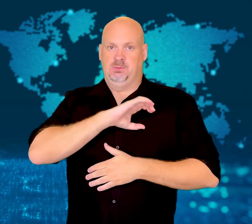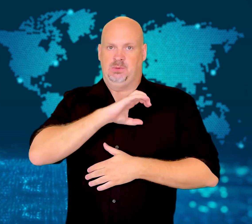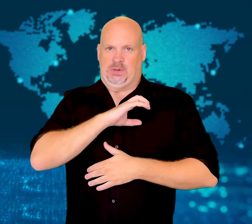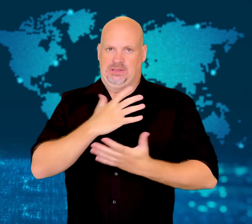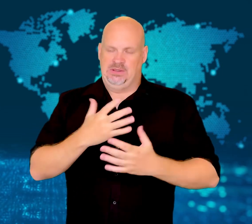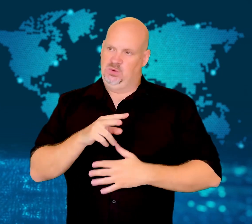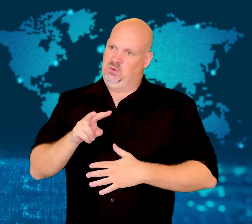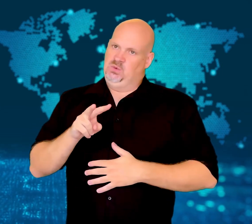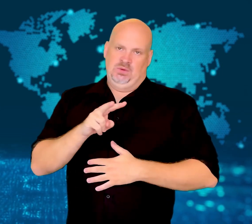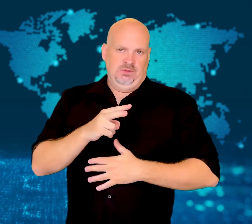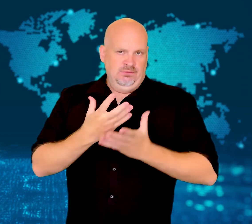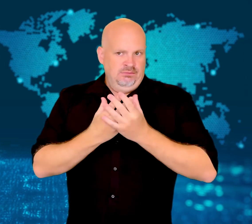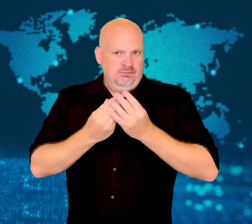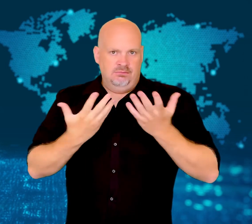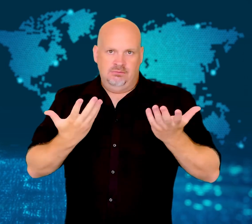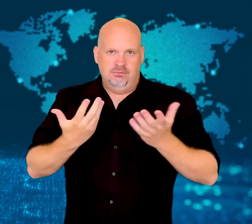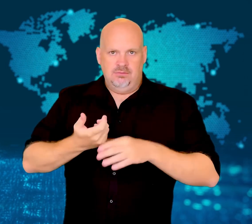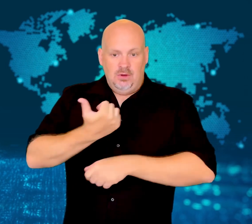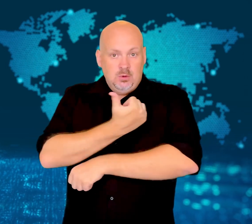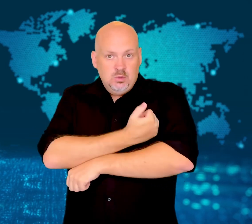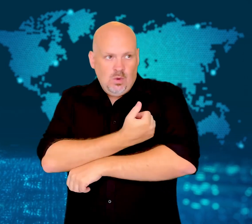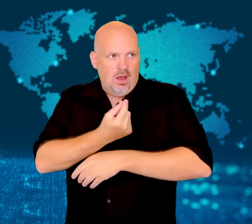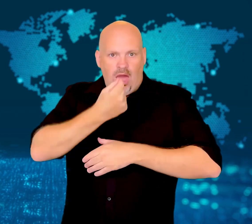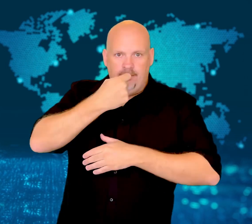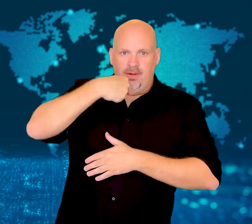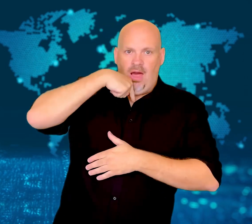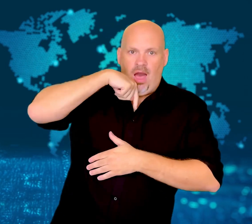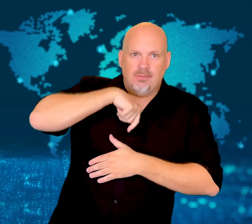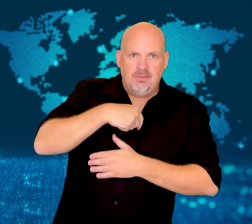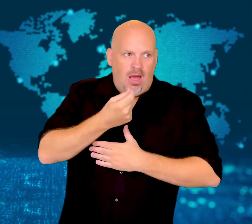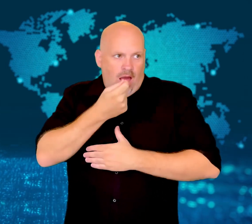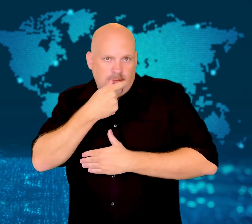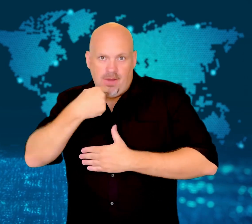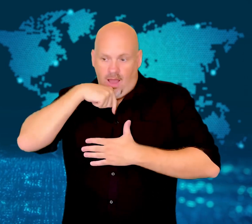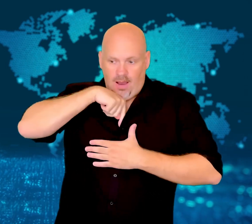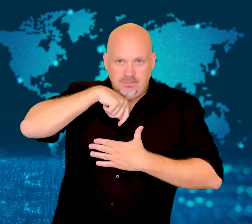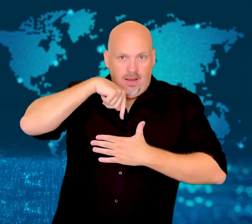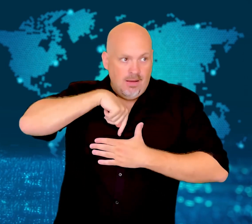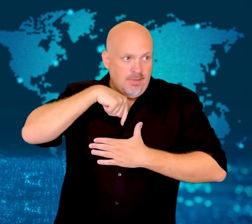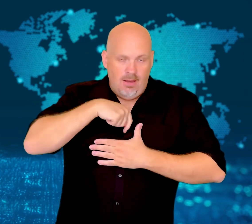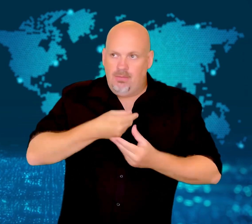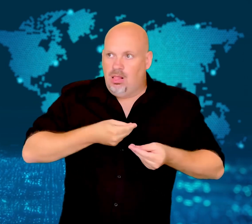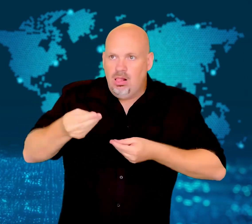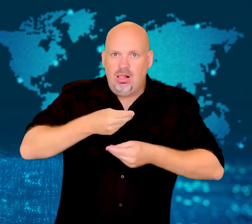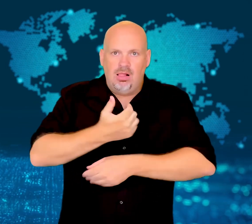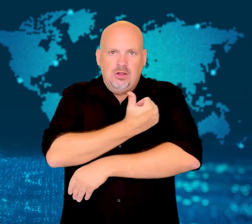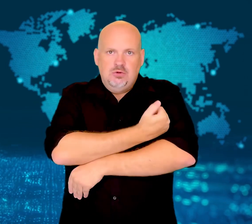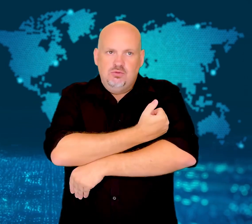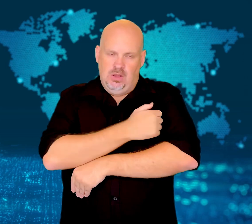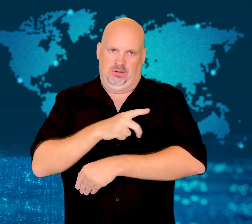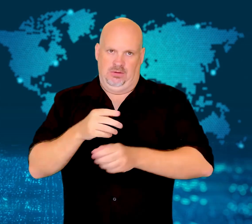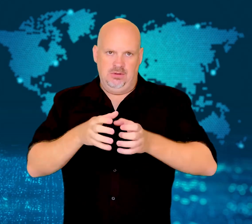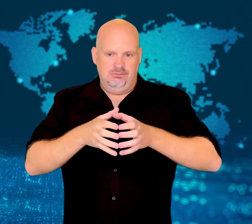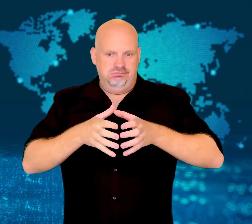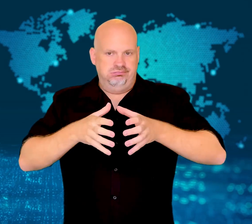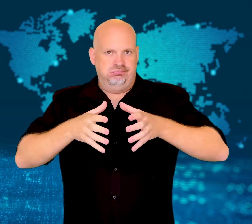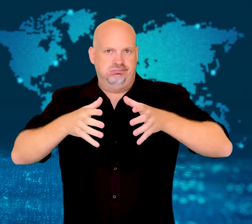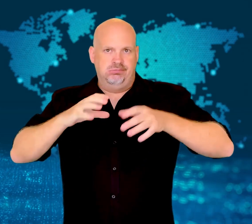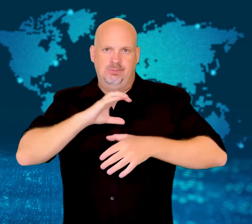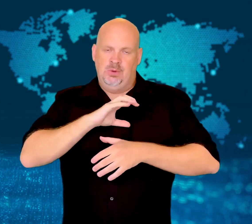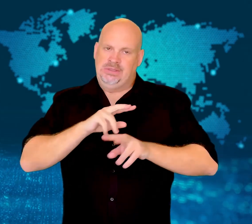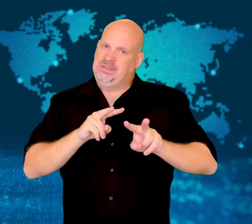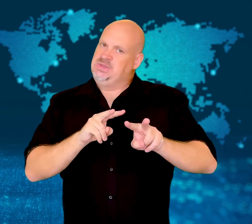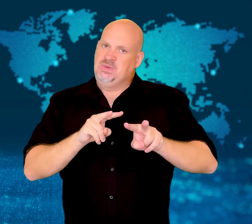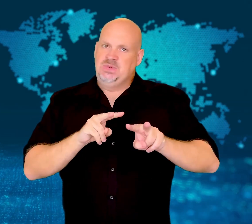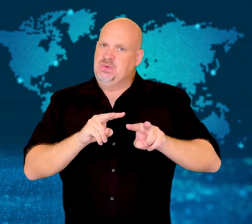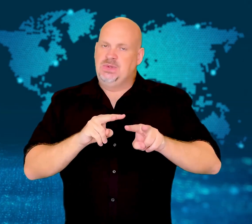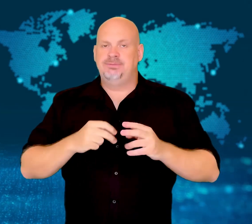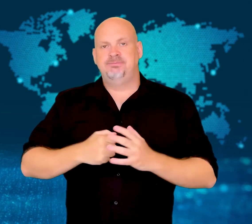Police are alarmed at the prevalence of drug consumption in smuggling drugs.